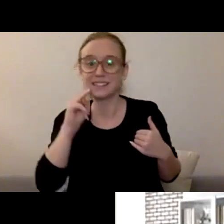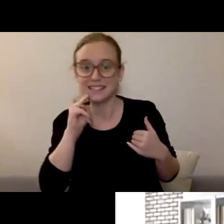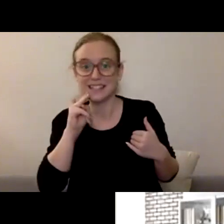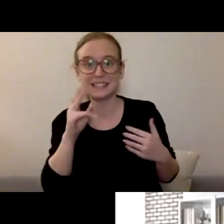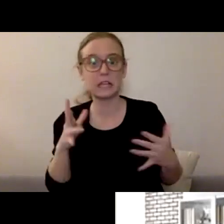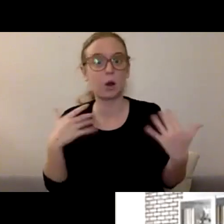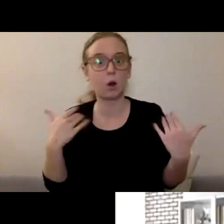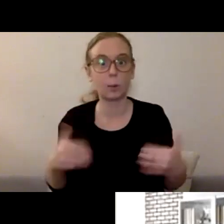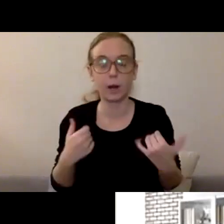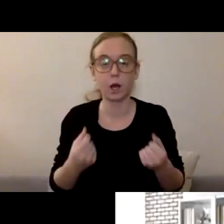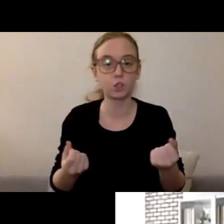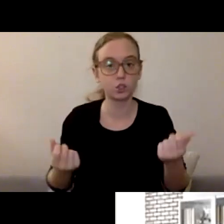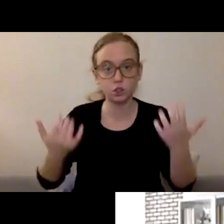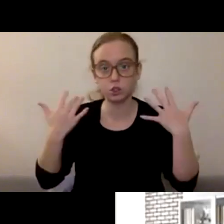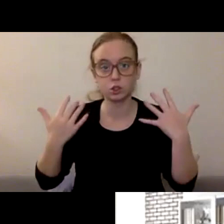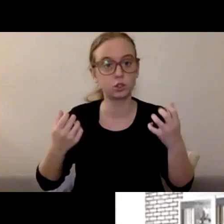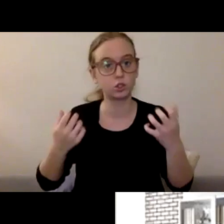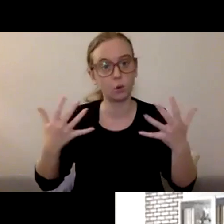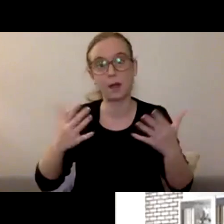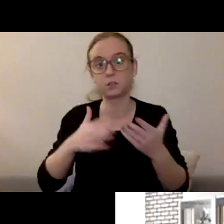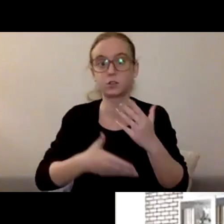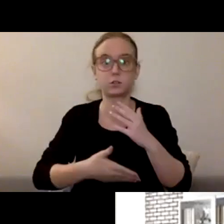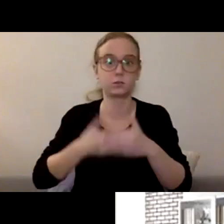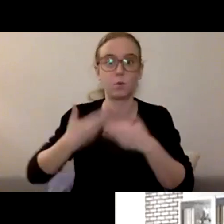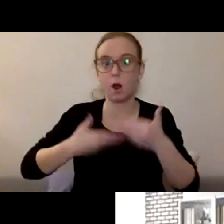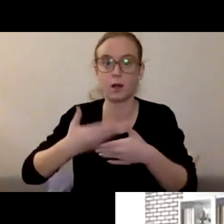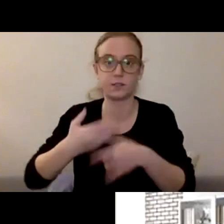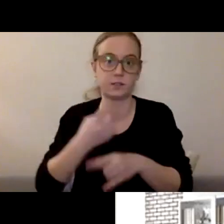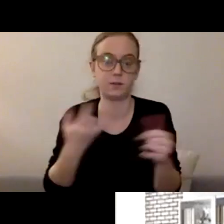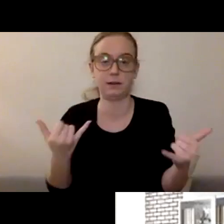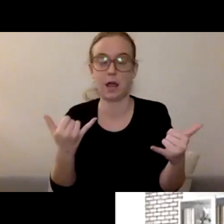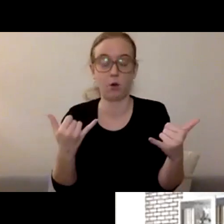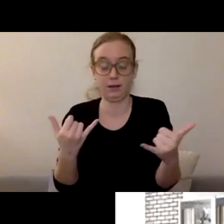I just wanted to share that for all the parents that are here tonight.